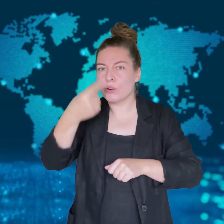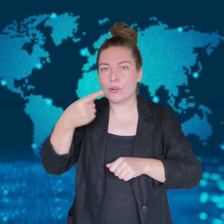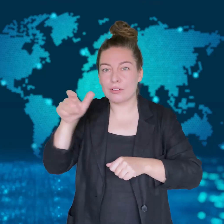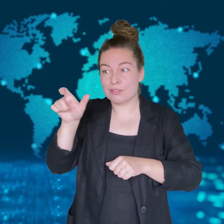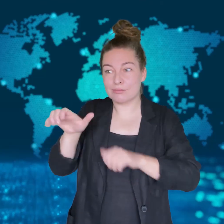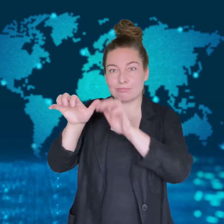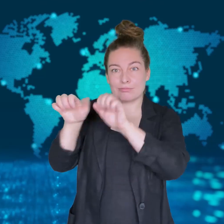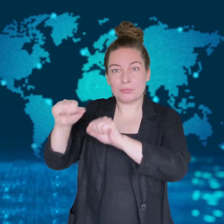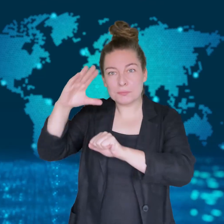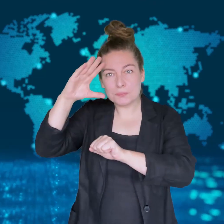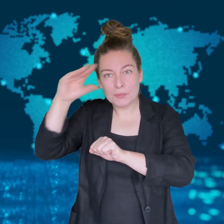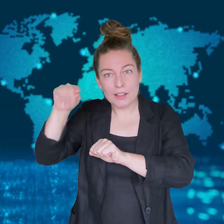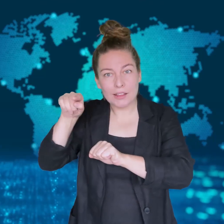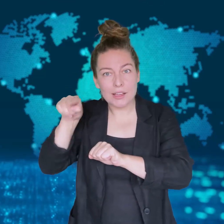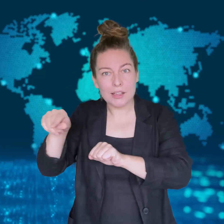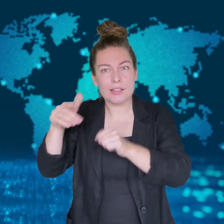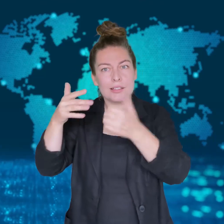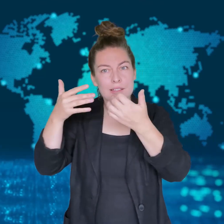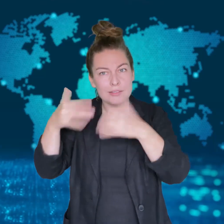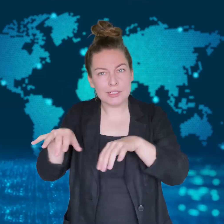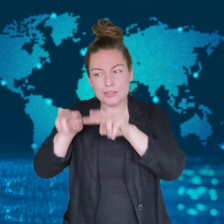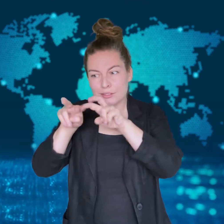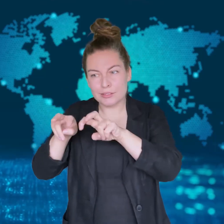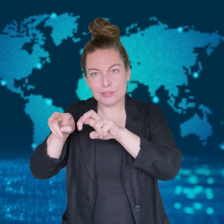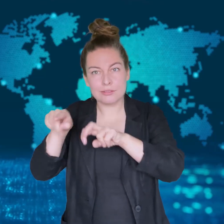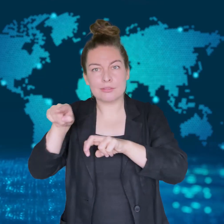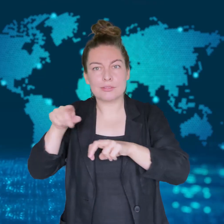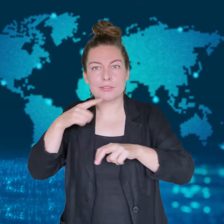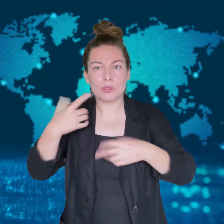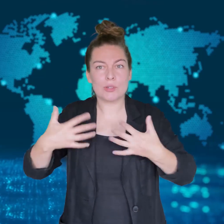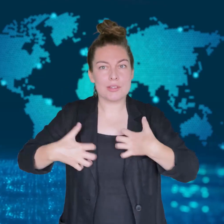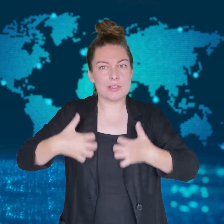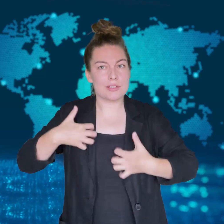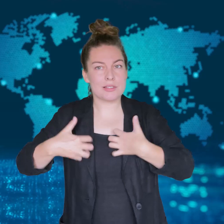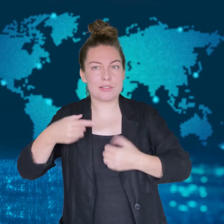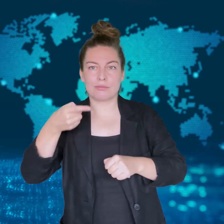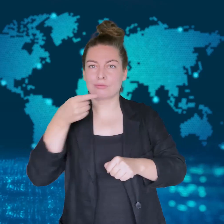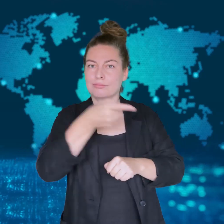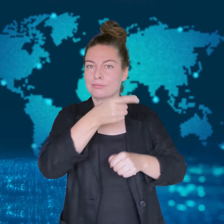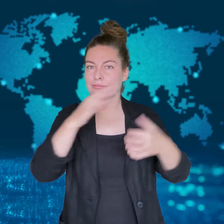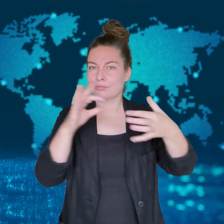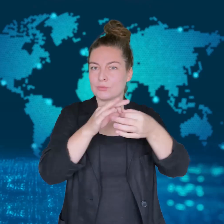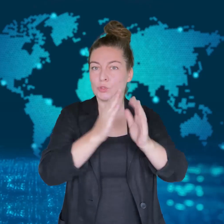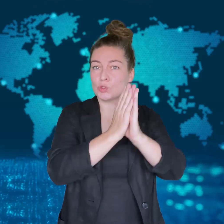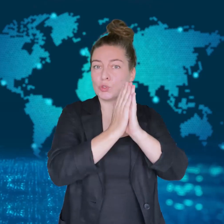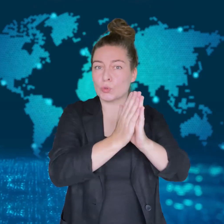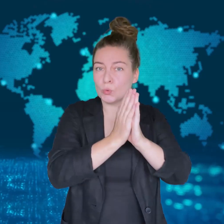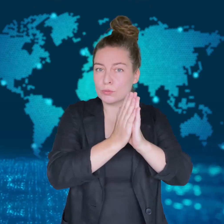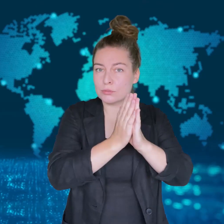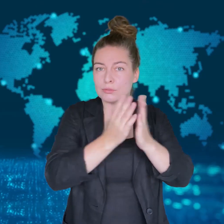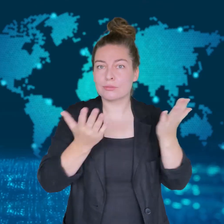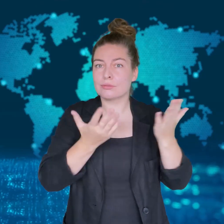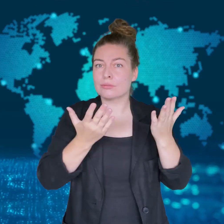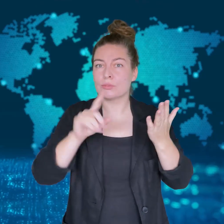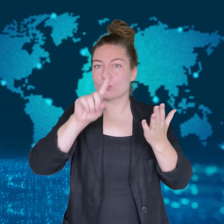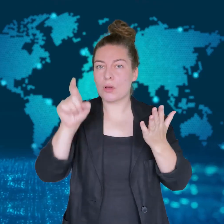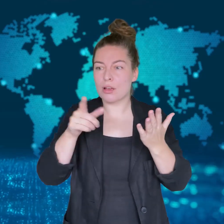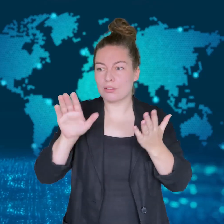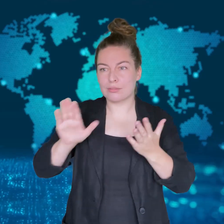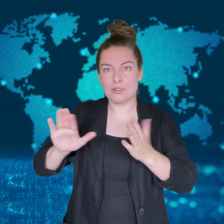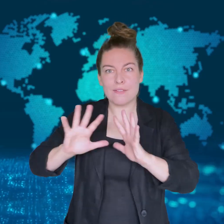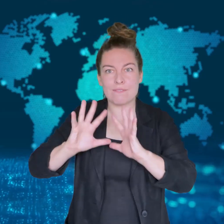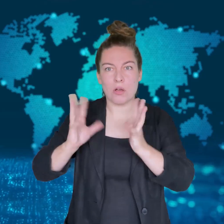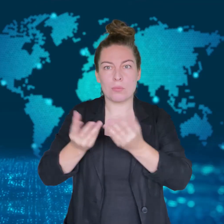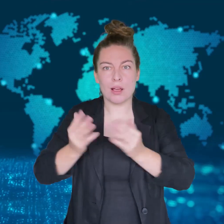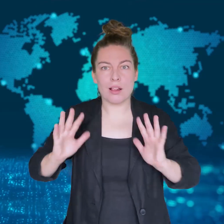The man suspected in the shooting blamed the church for his family's bankruptcy.